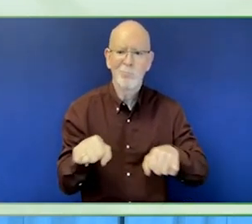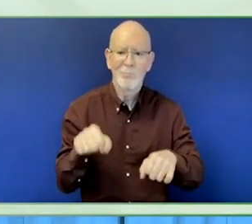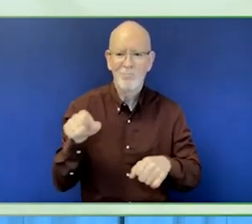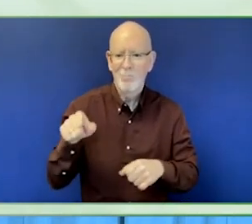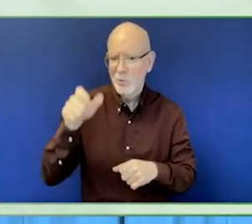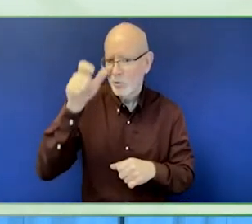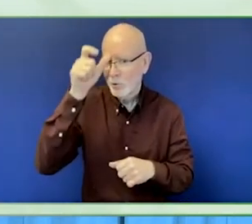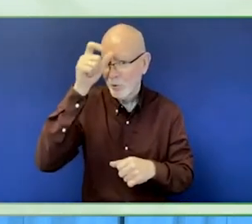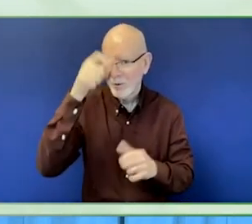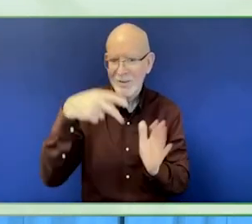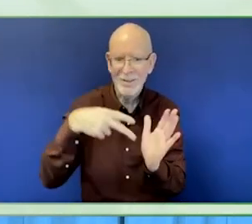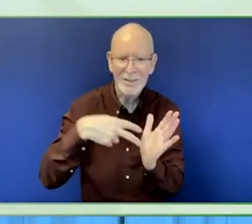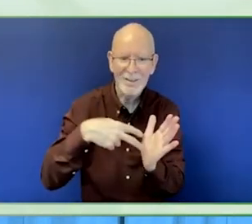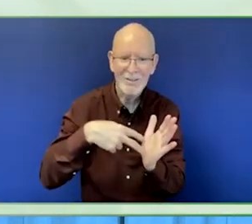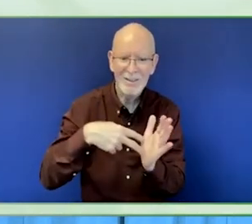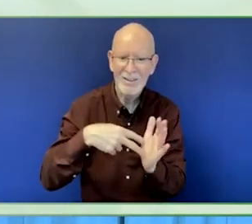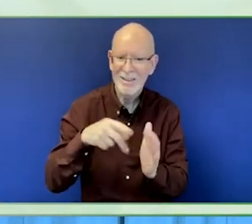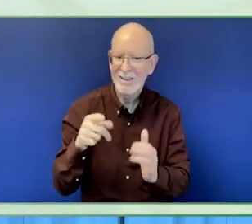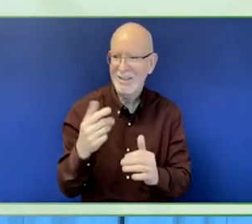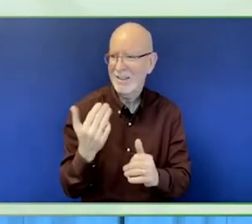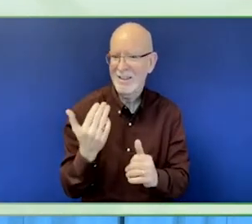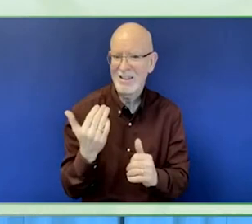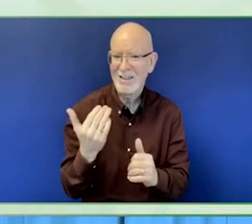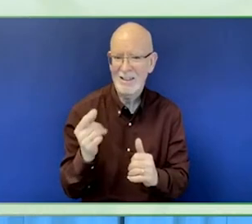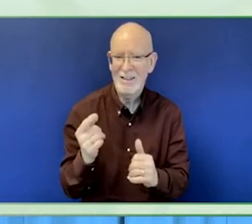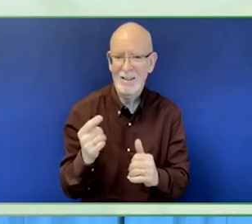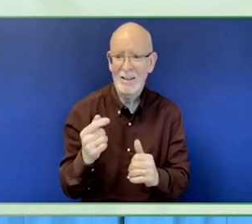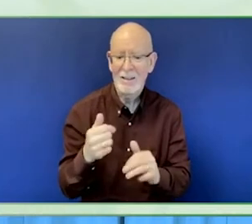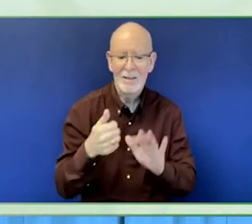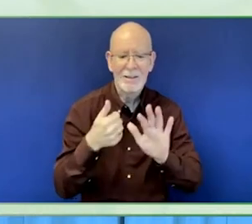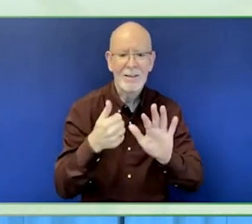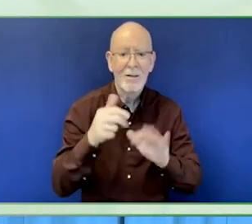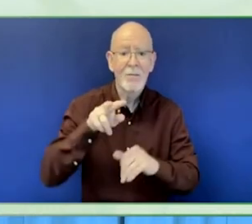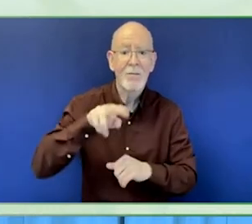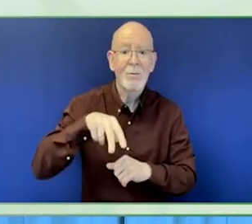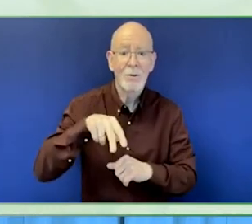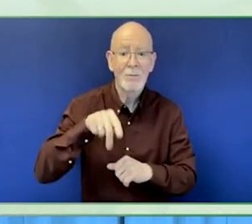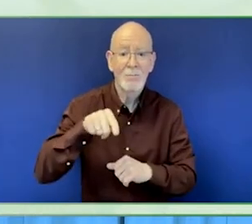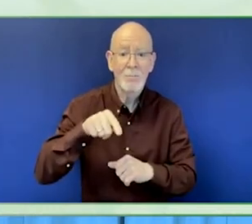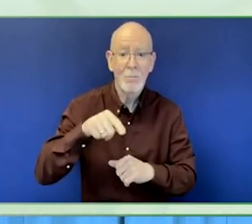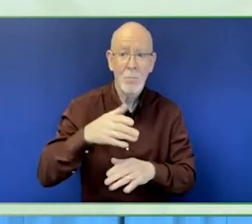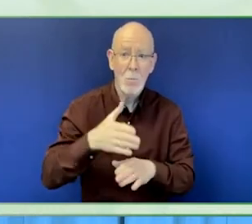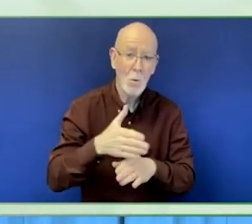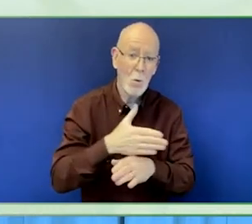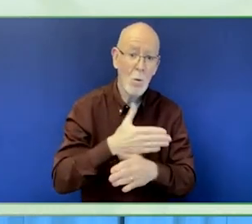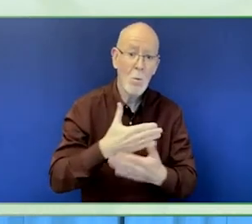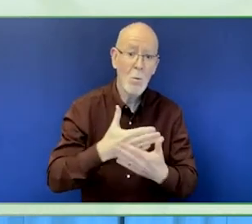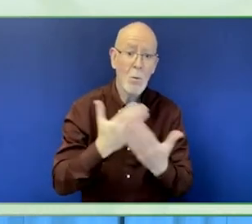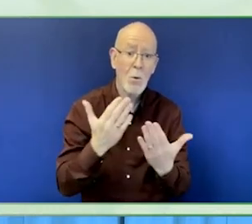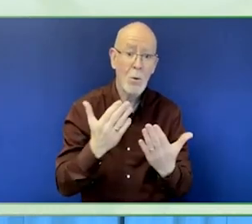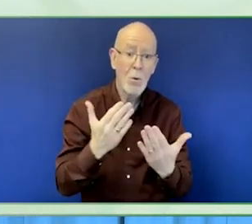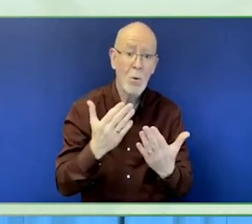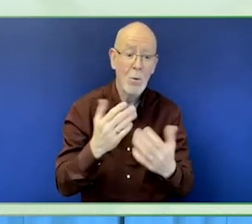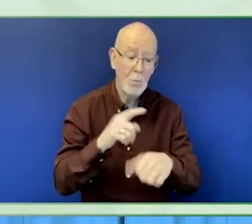south-eastern part of Turkey with an earthquake with a magnitude of